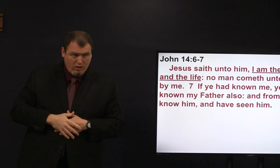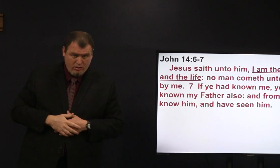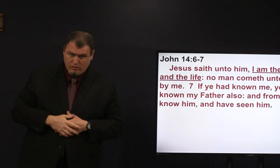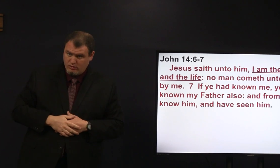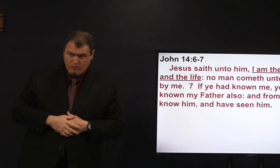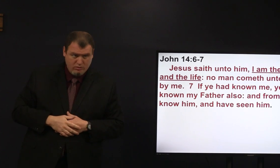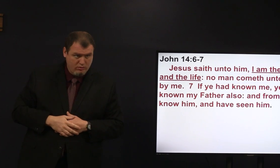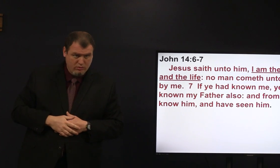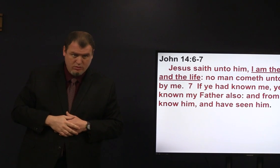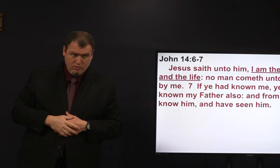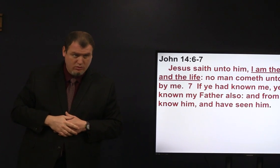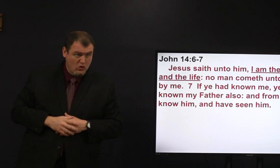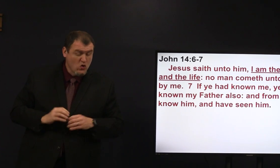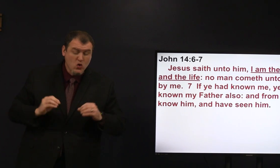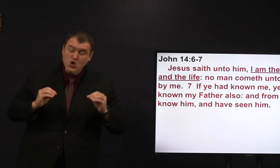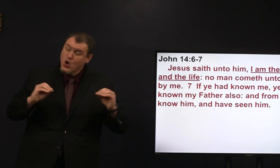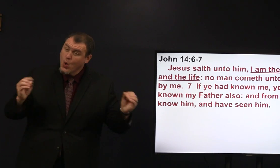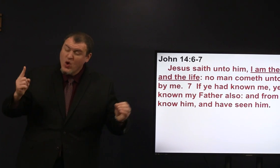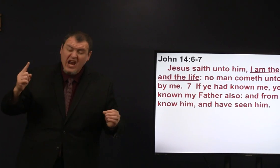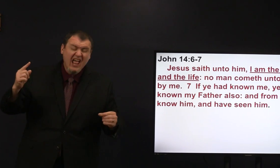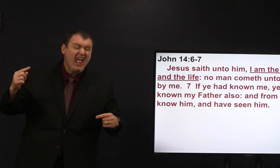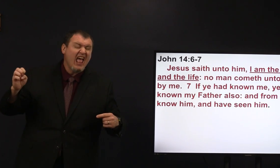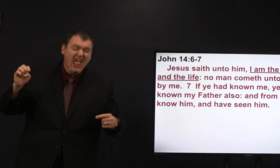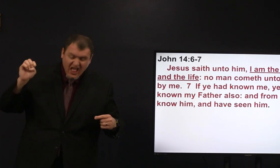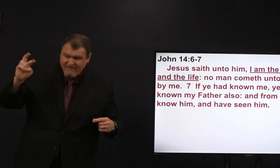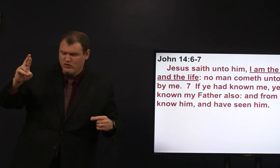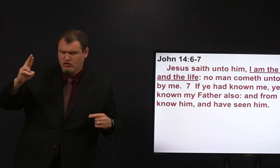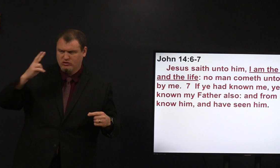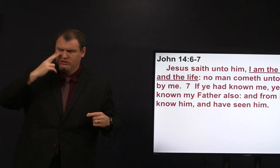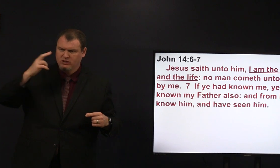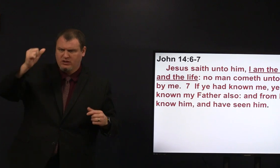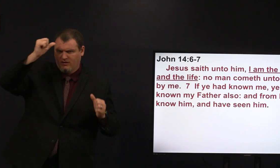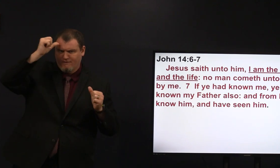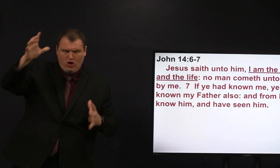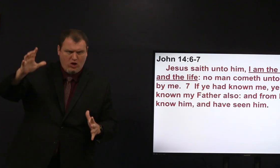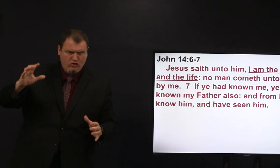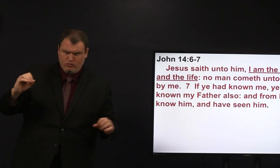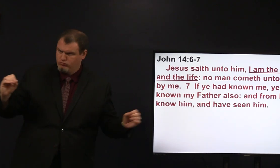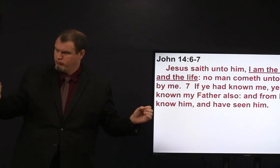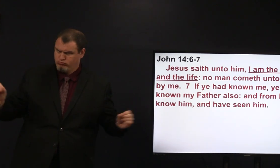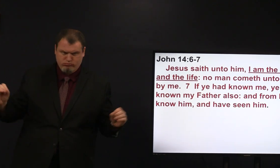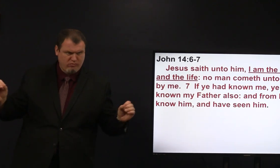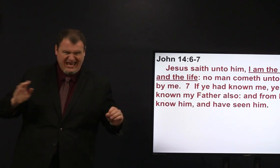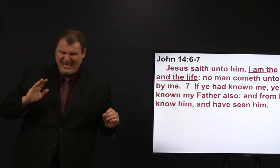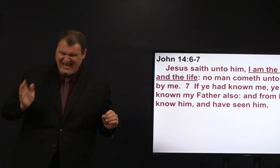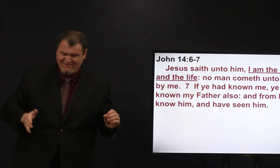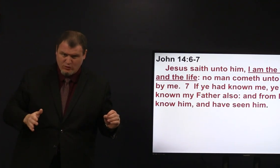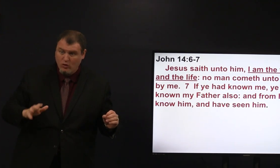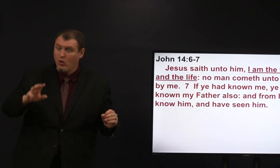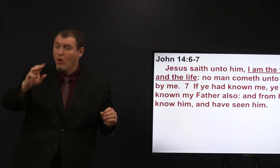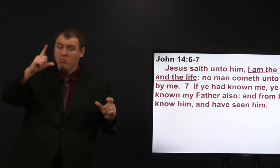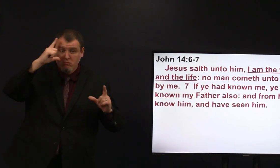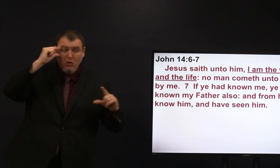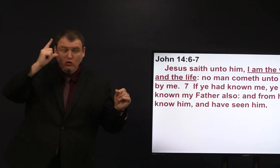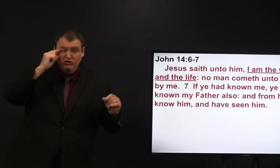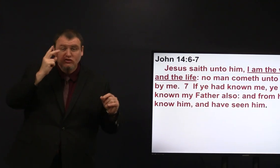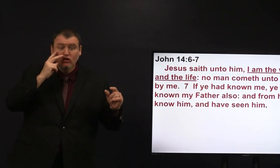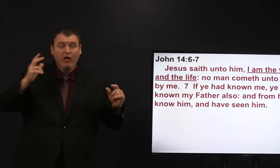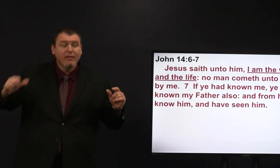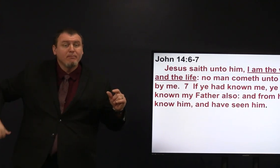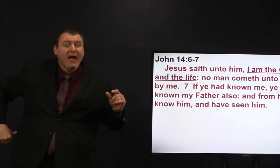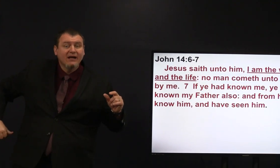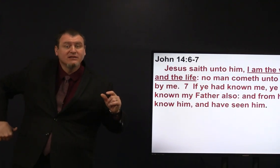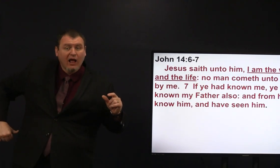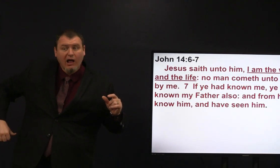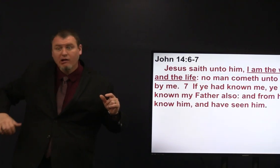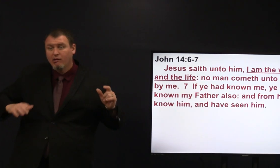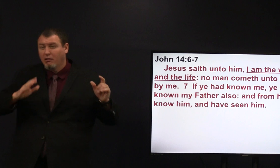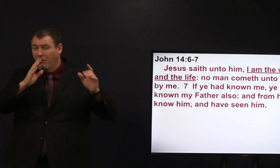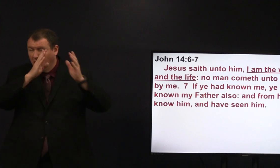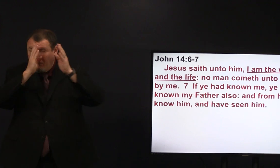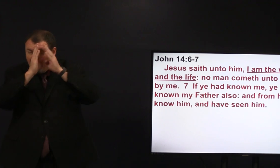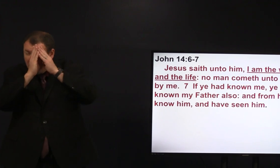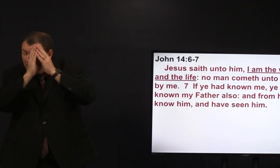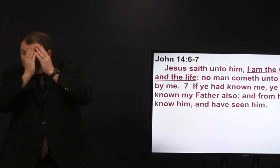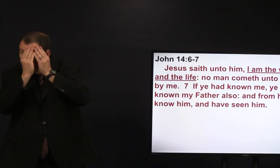no one has ever seen God ever no one has ever seen the father Moses saw God's back